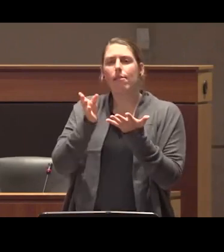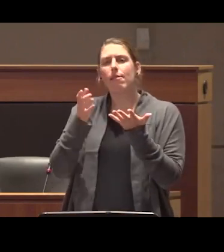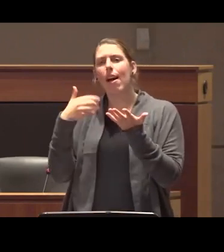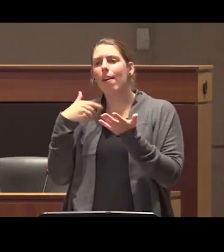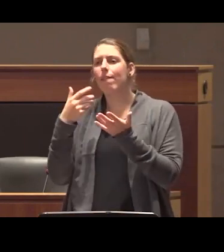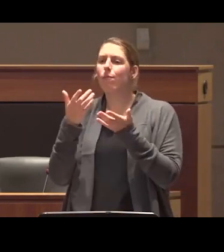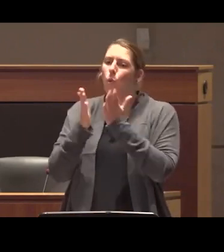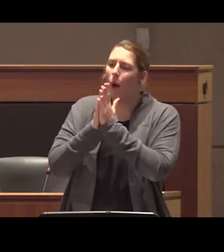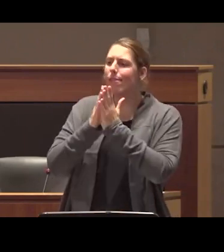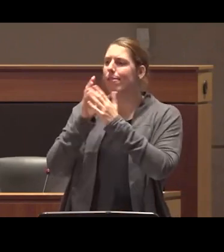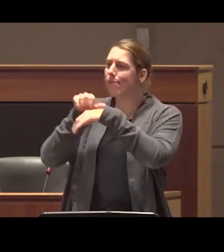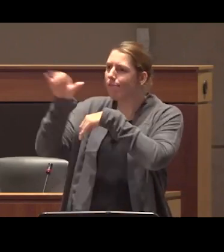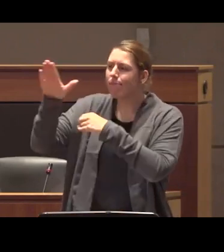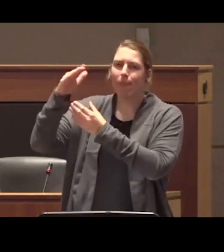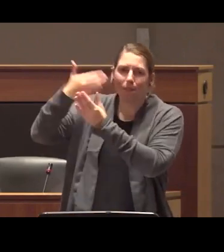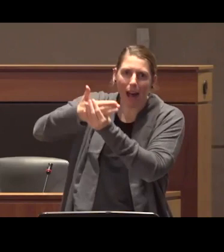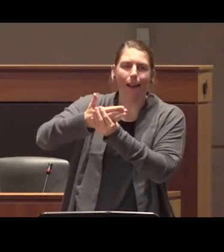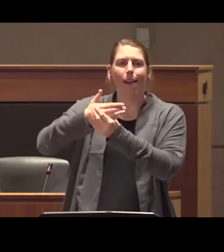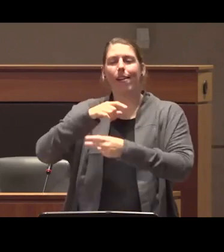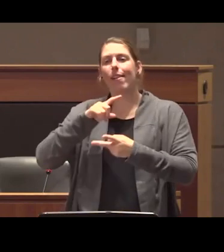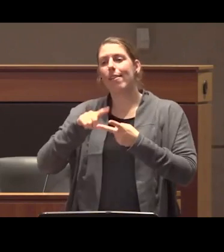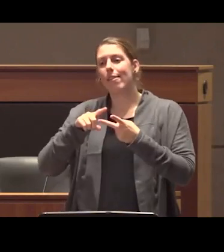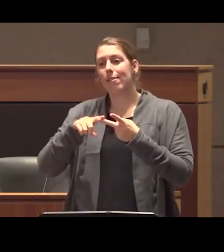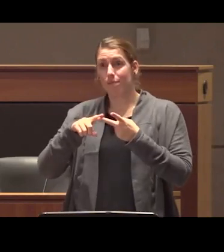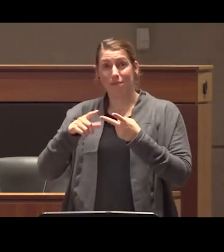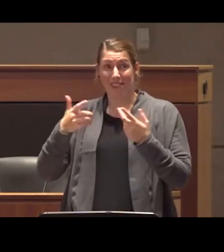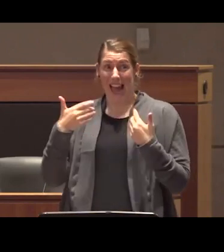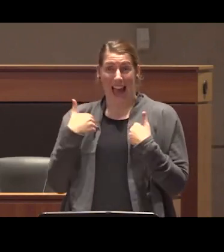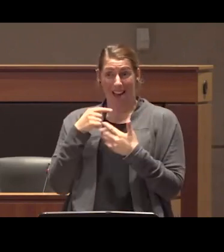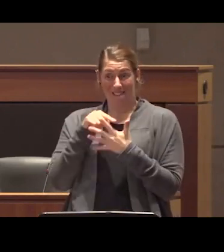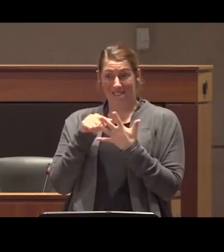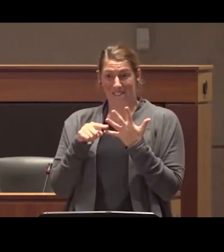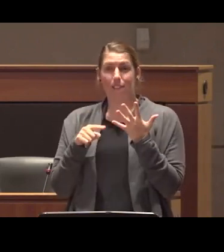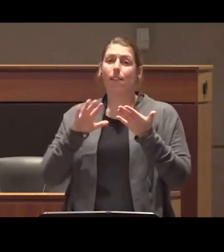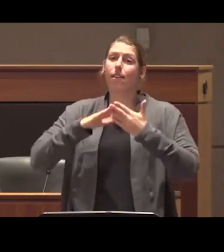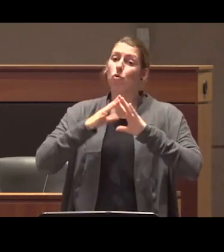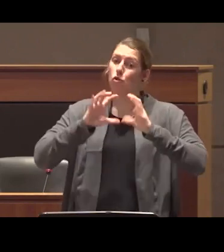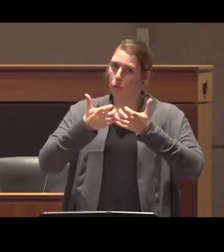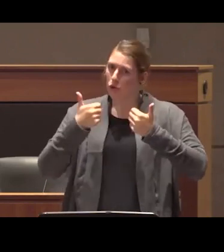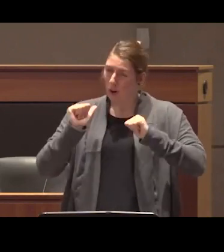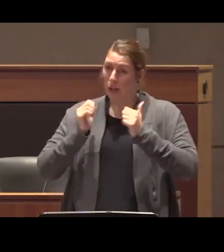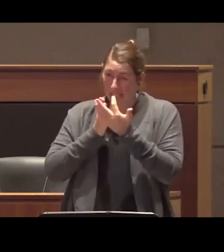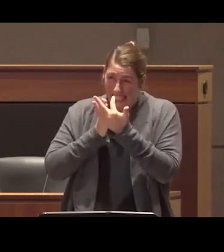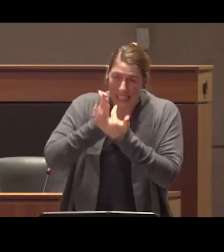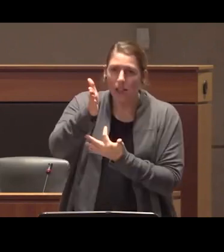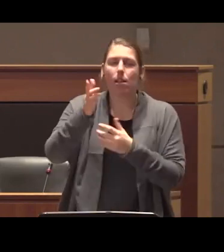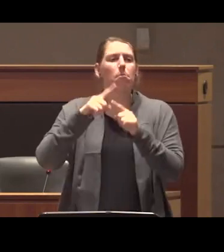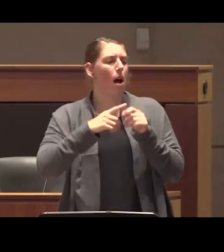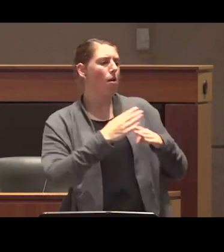be filed those routes exist and Community groups have tried to pursue them and have been blocked